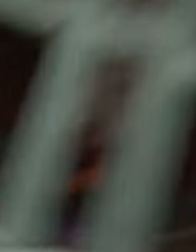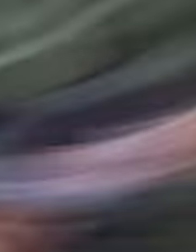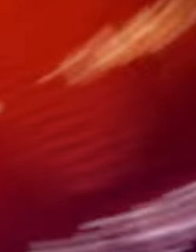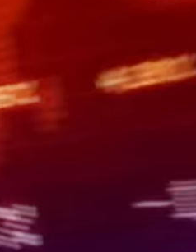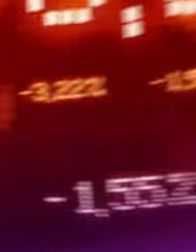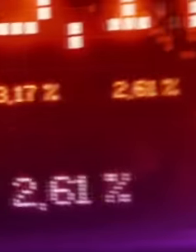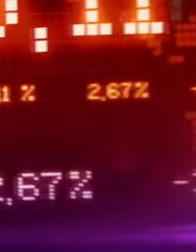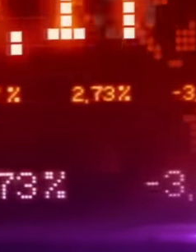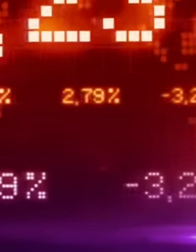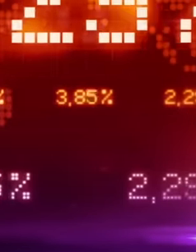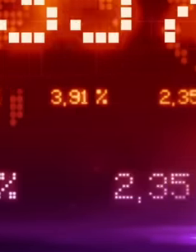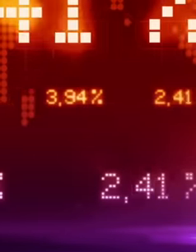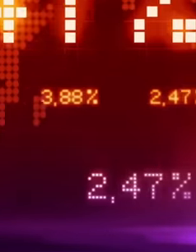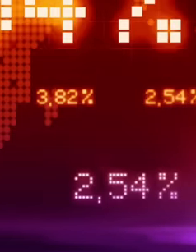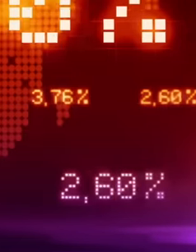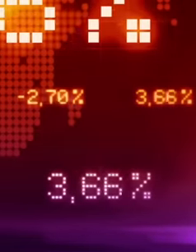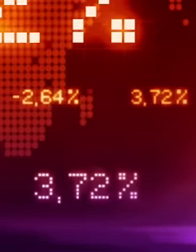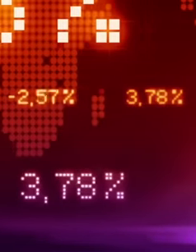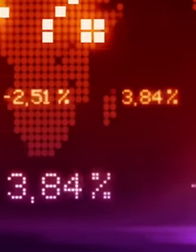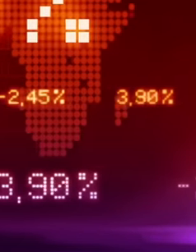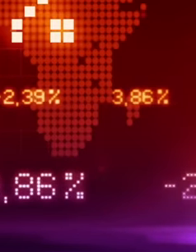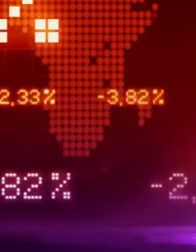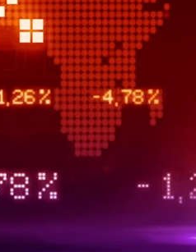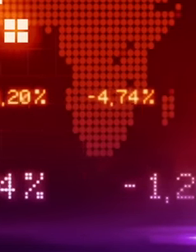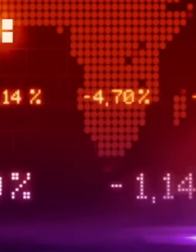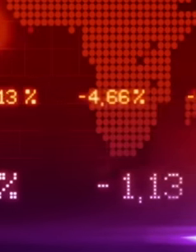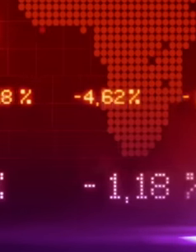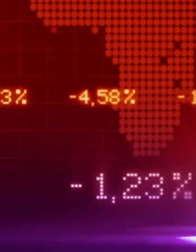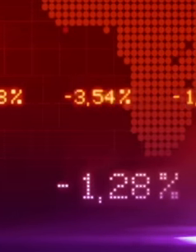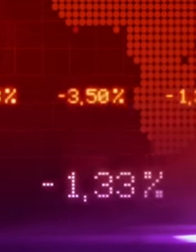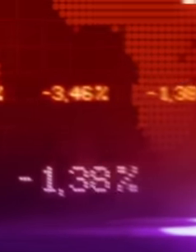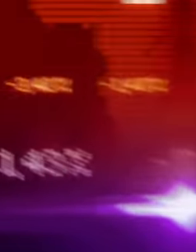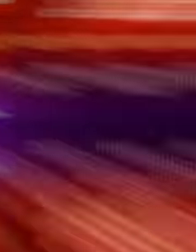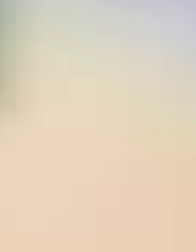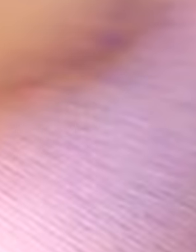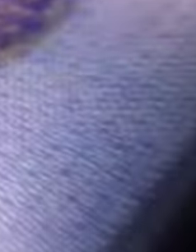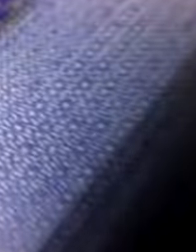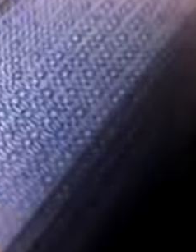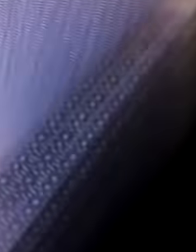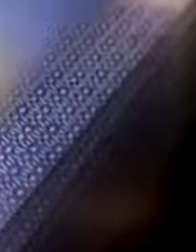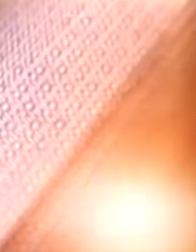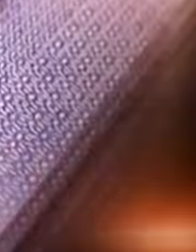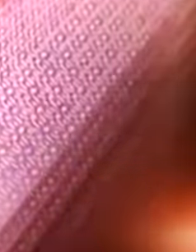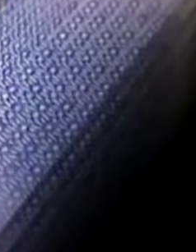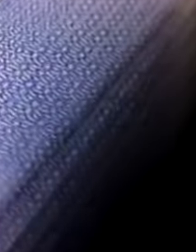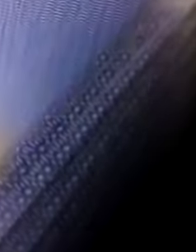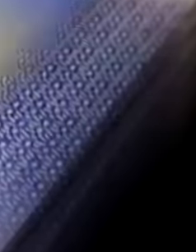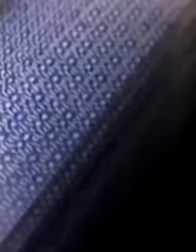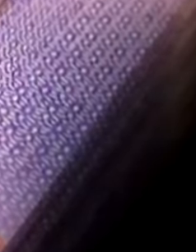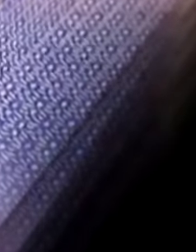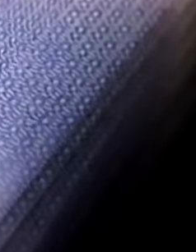media outlet, is running out of money to continue. announcing the fake news against